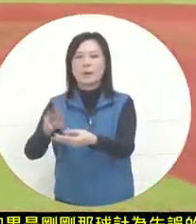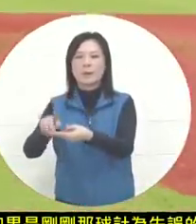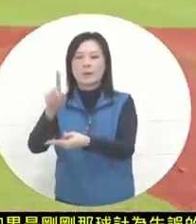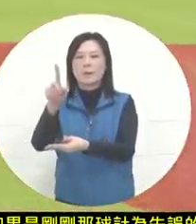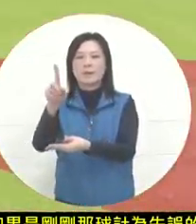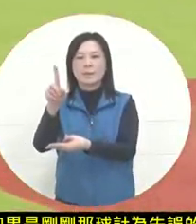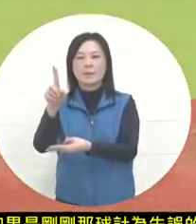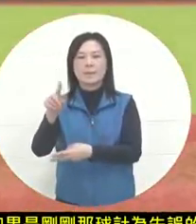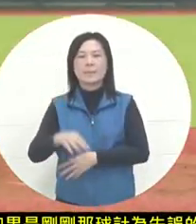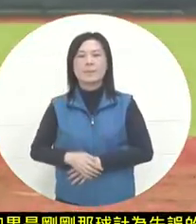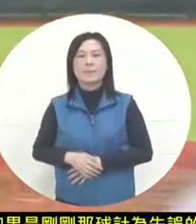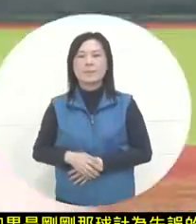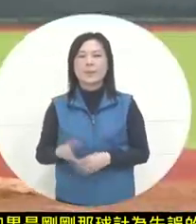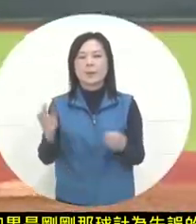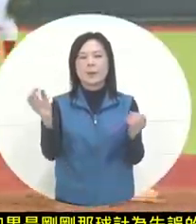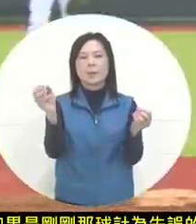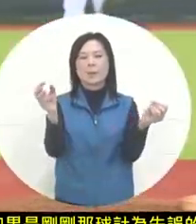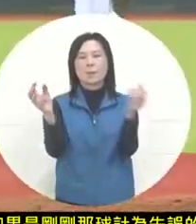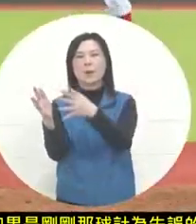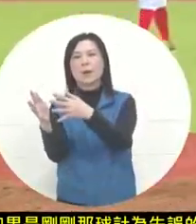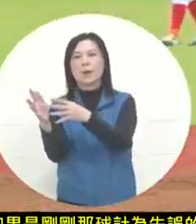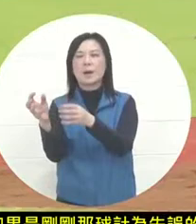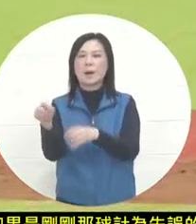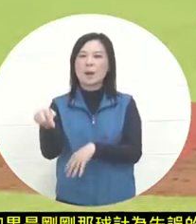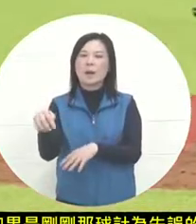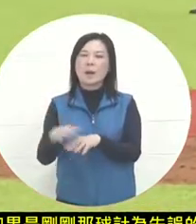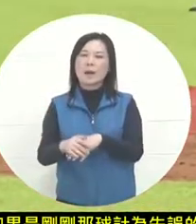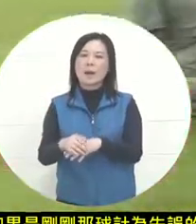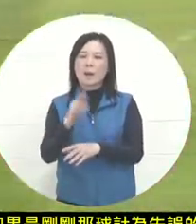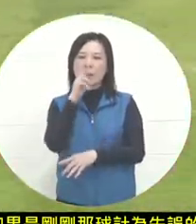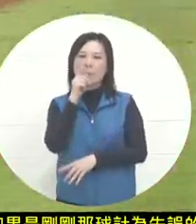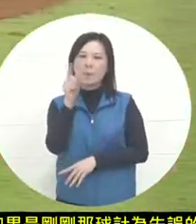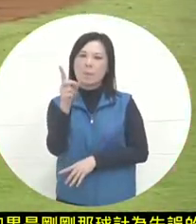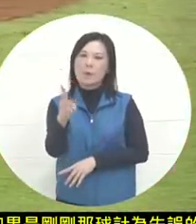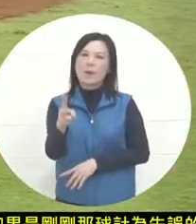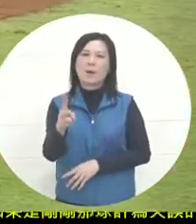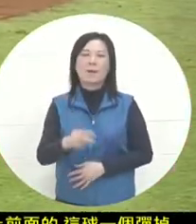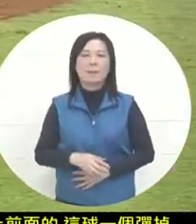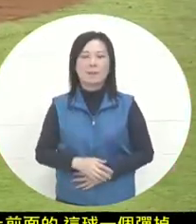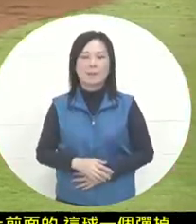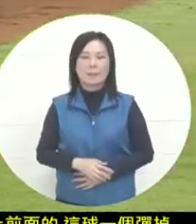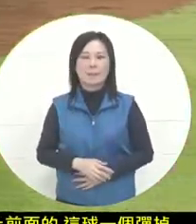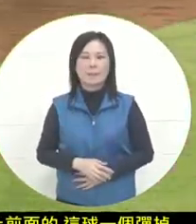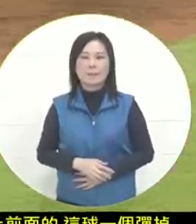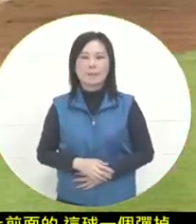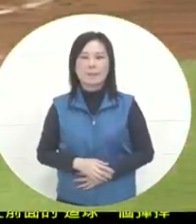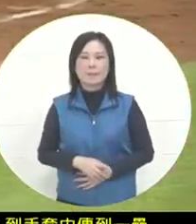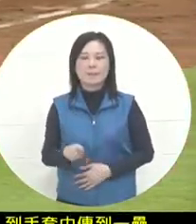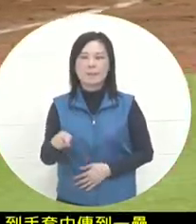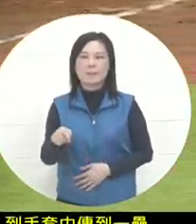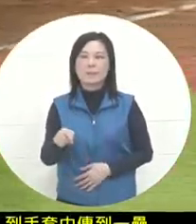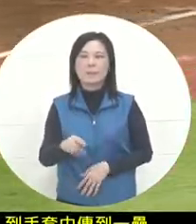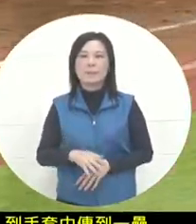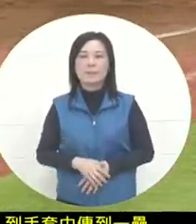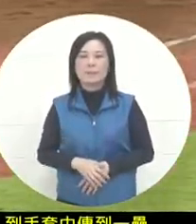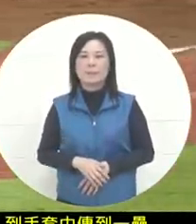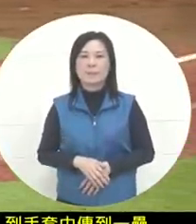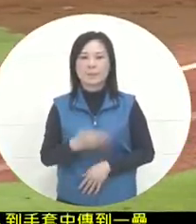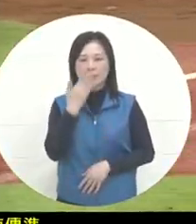was not passed accurately here. This continuous error occurred and now the score is lost against Mexico. It 's more troublesome